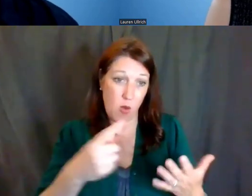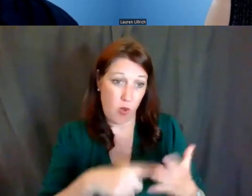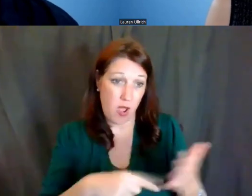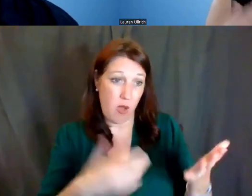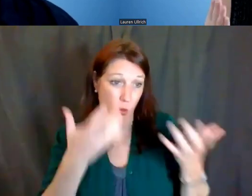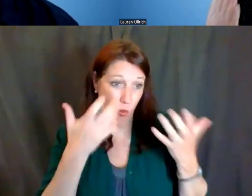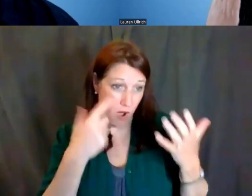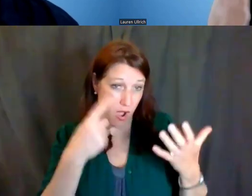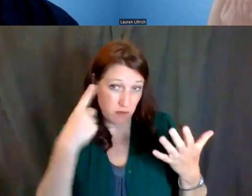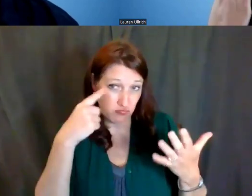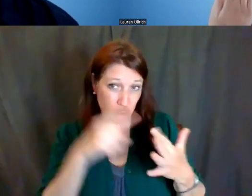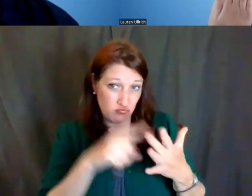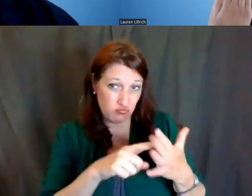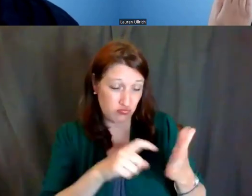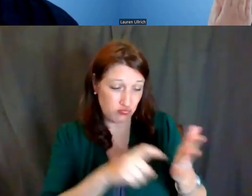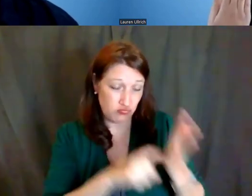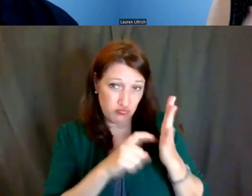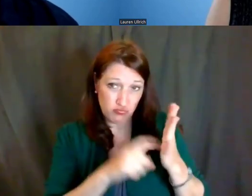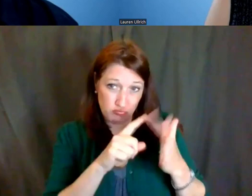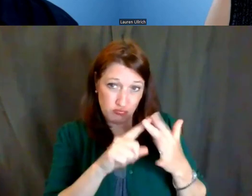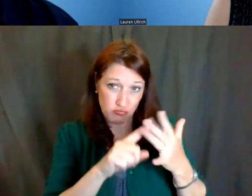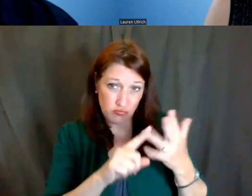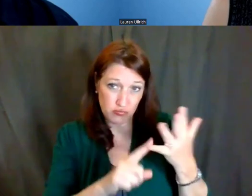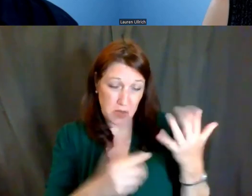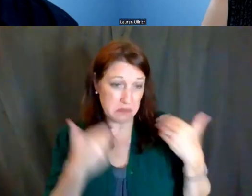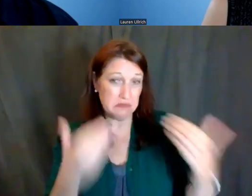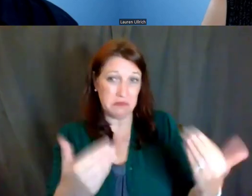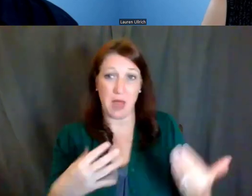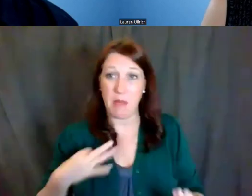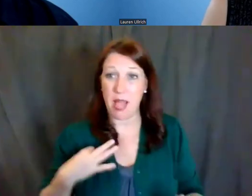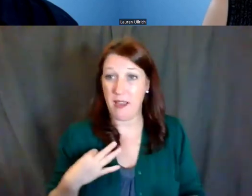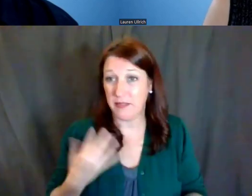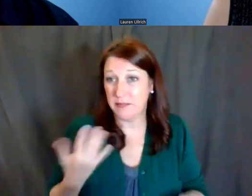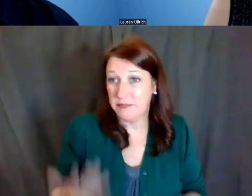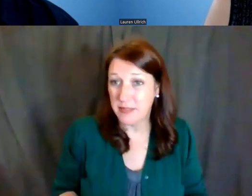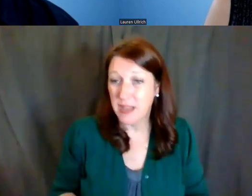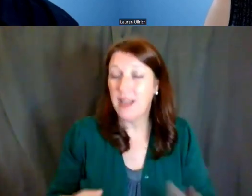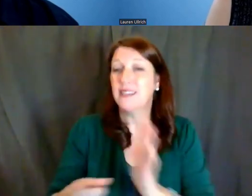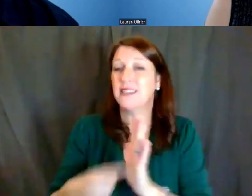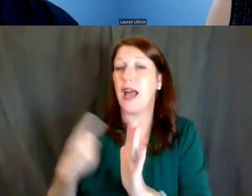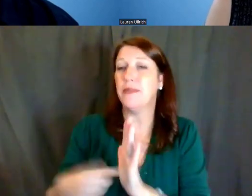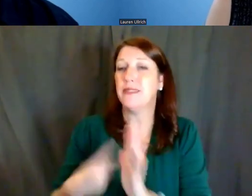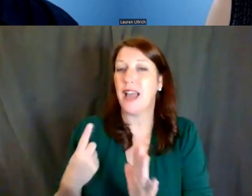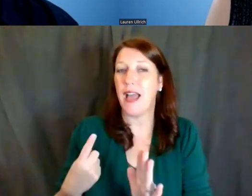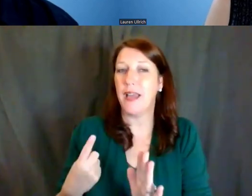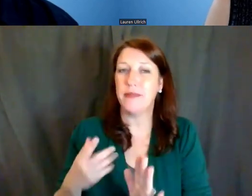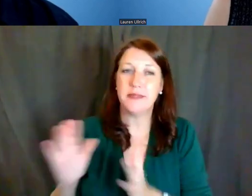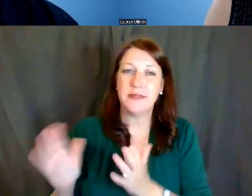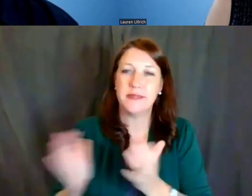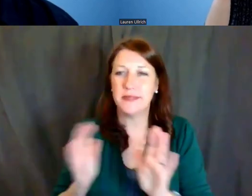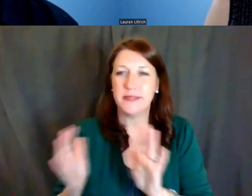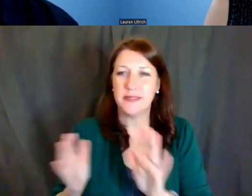because there isn't sort of two different options. Sometimes there is, sort of, but you can choose one or the other,